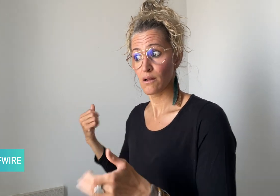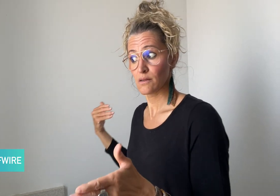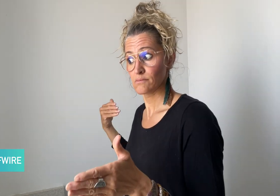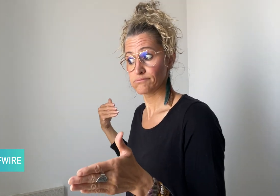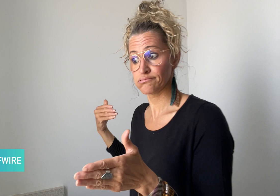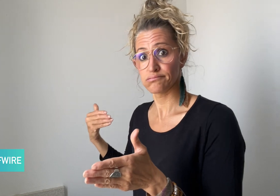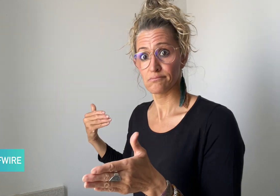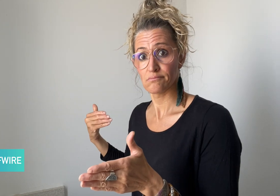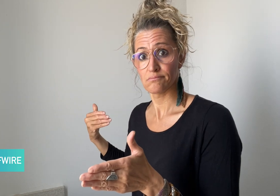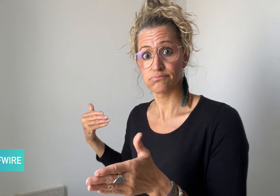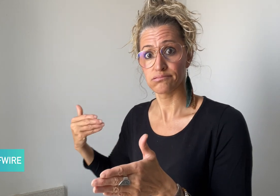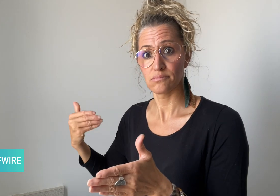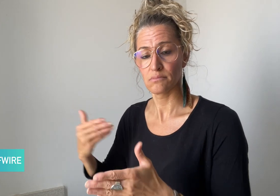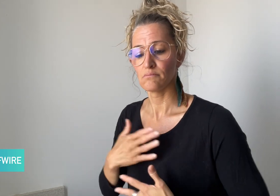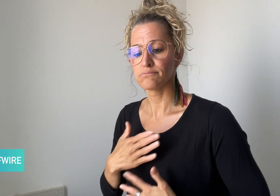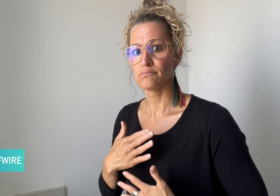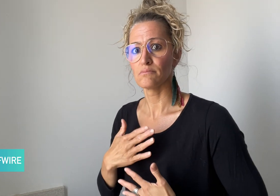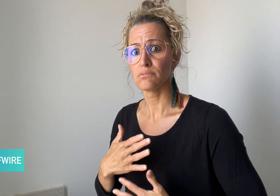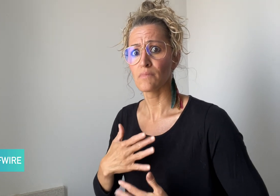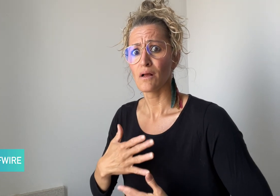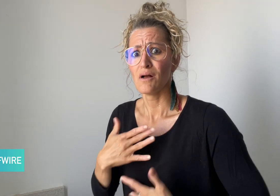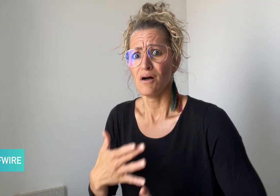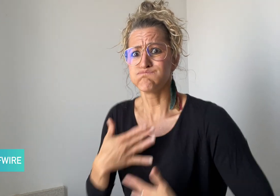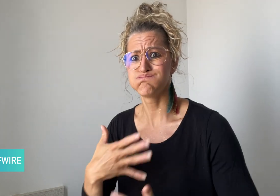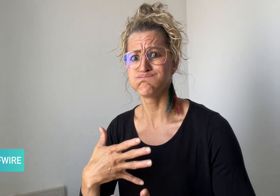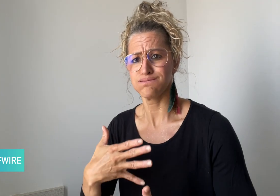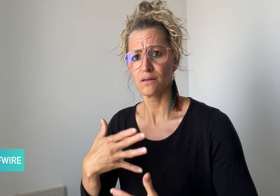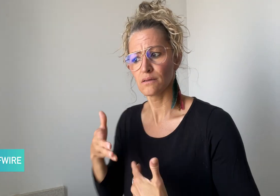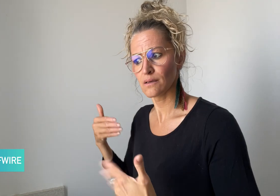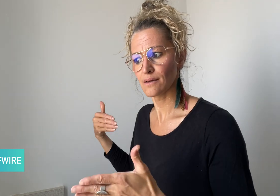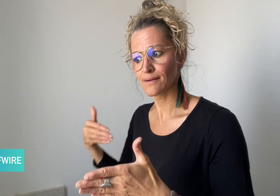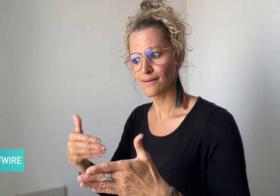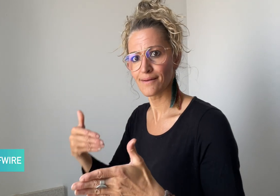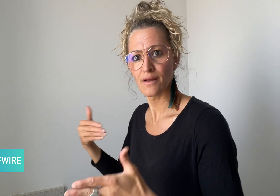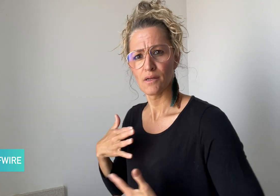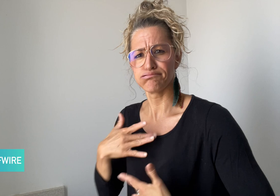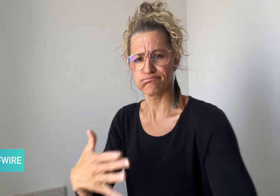vibration will increase to make the cyclist “feel”